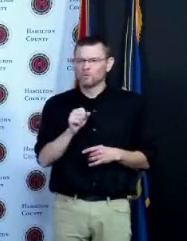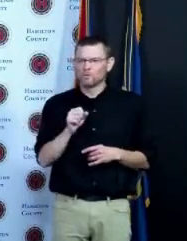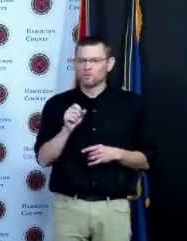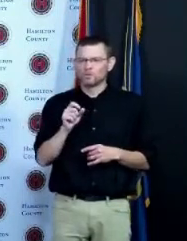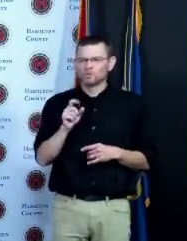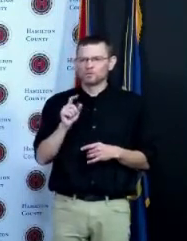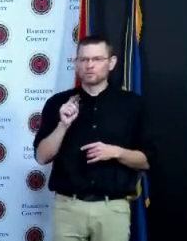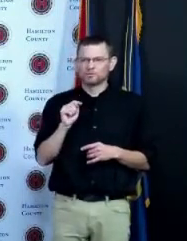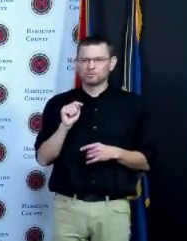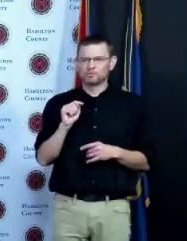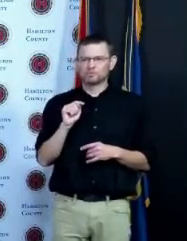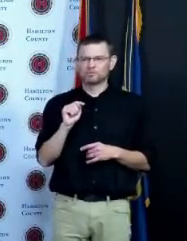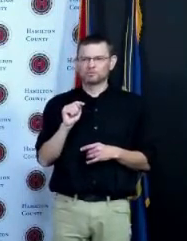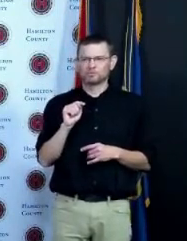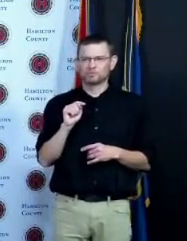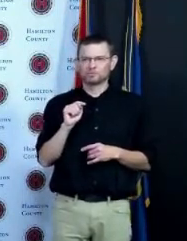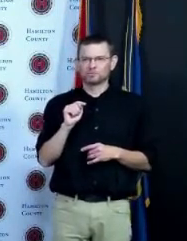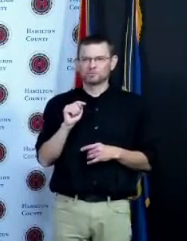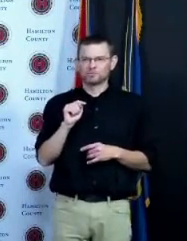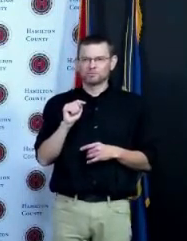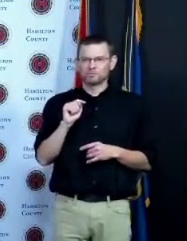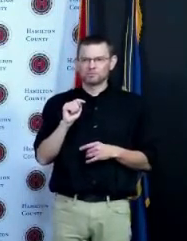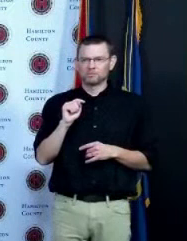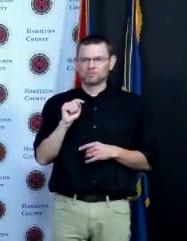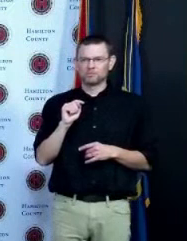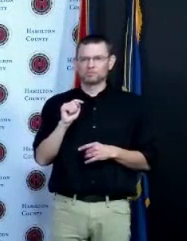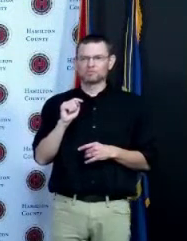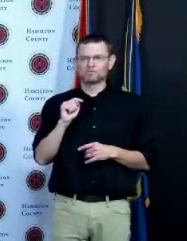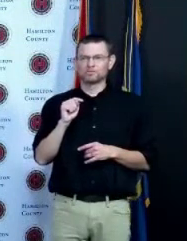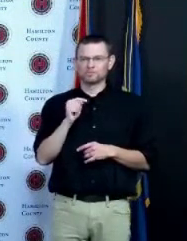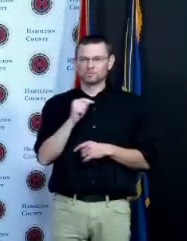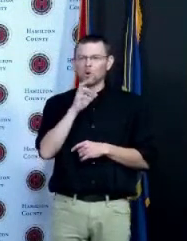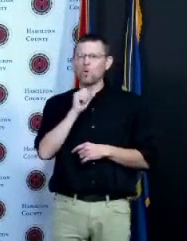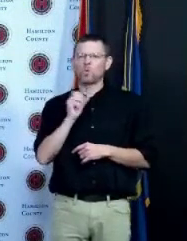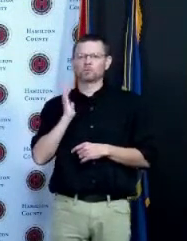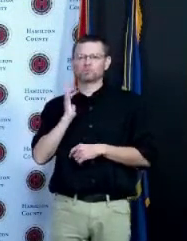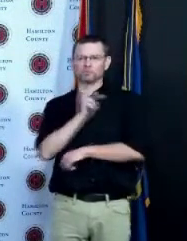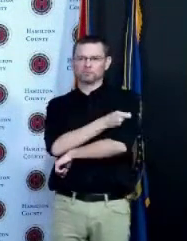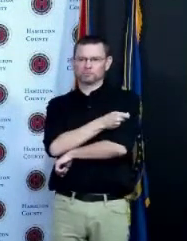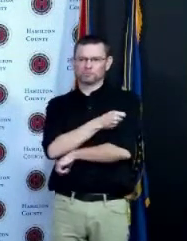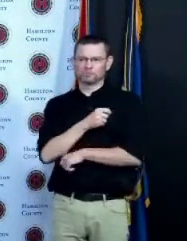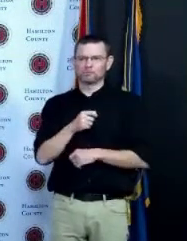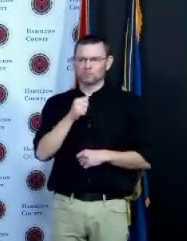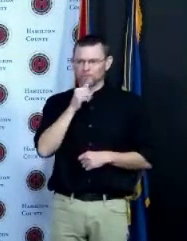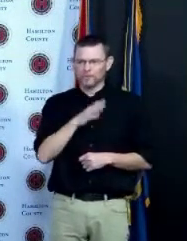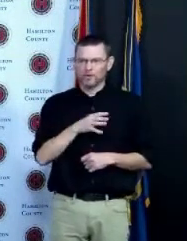turned out not to be so that ten dollars will make any difference to people like Seg Dennison